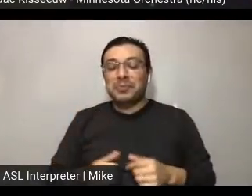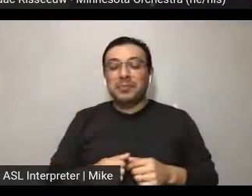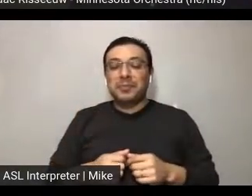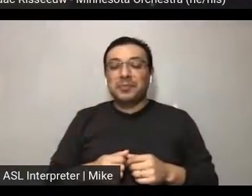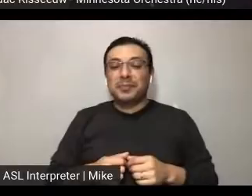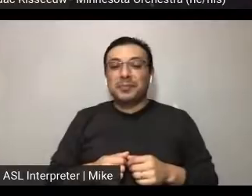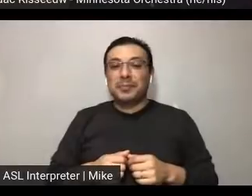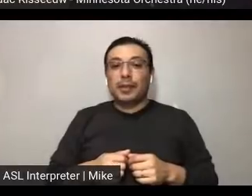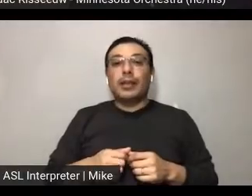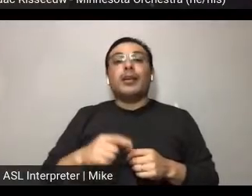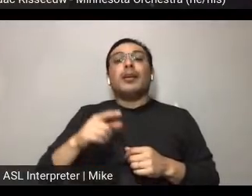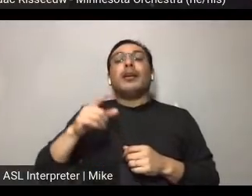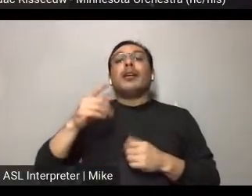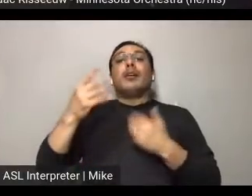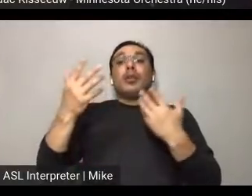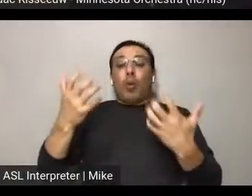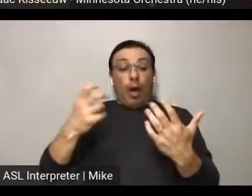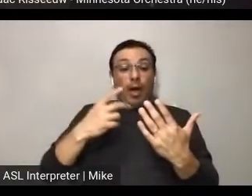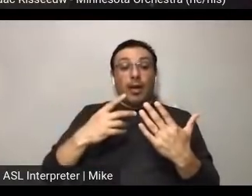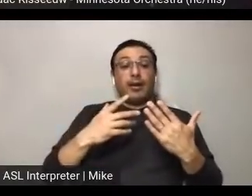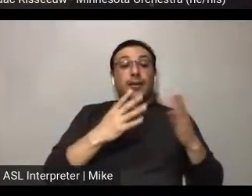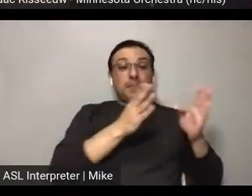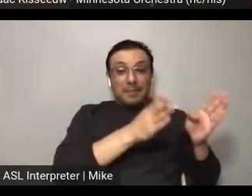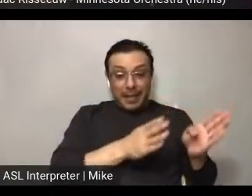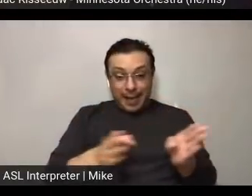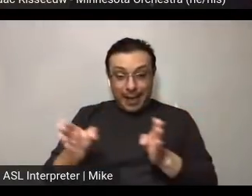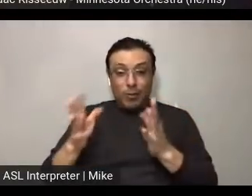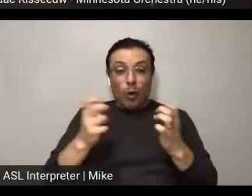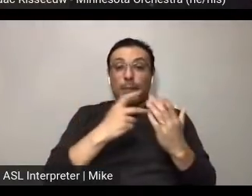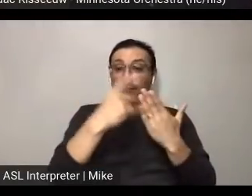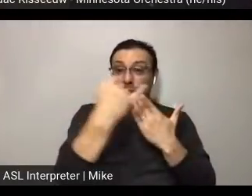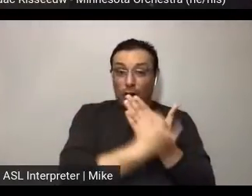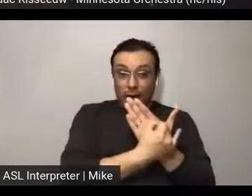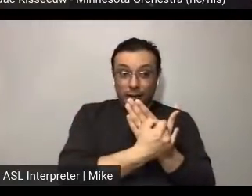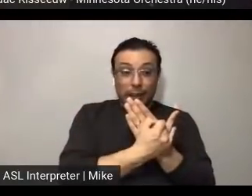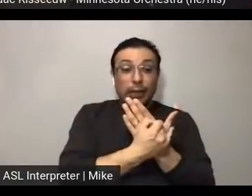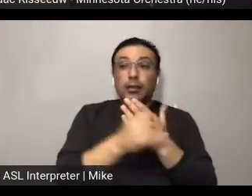more diverse, inclusive programming and facing pushback from audience?